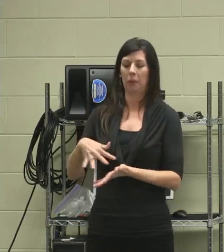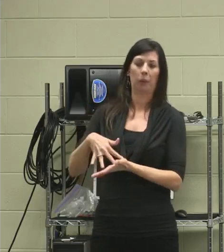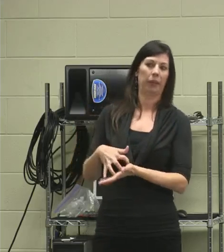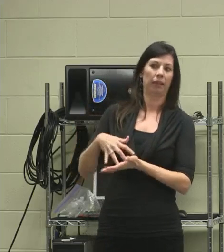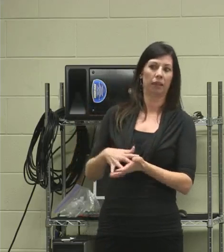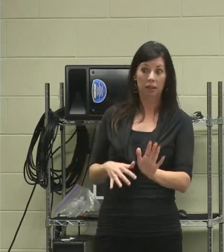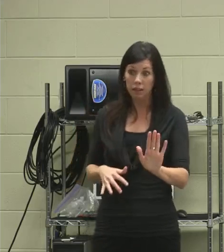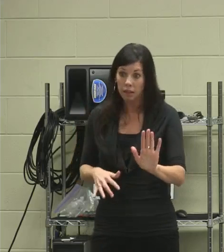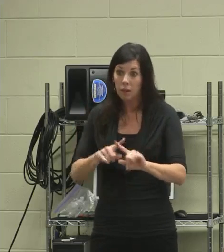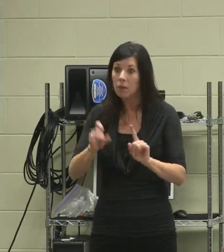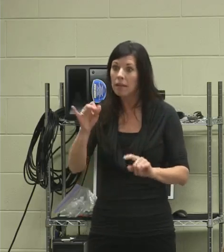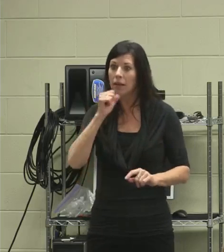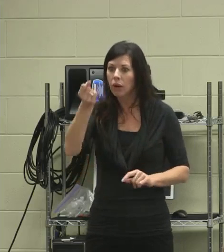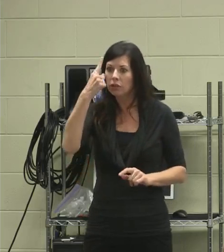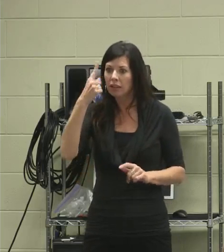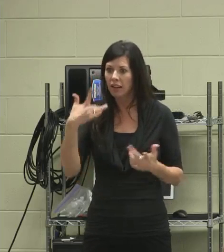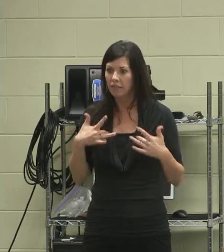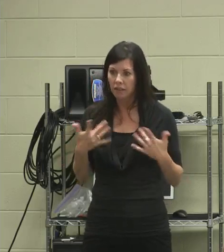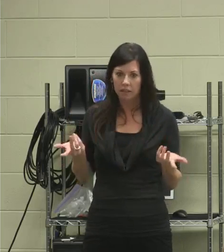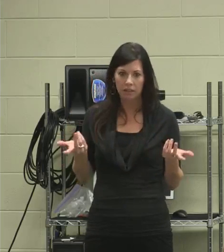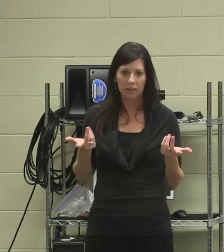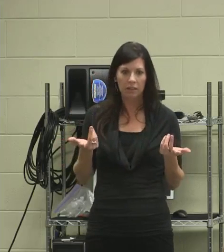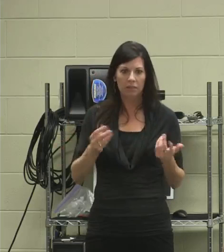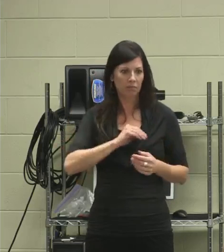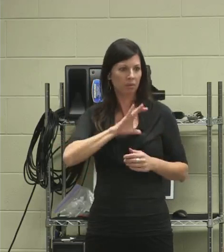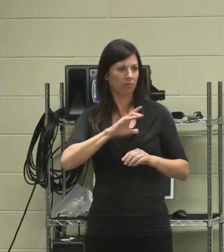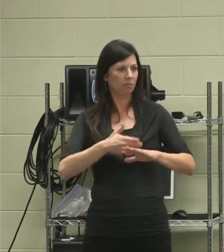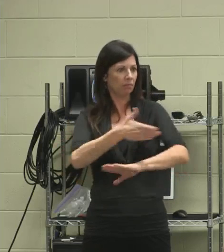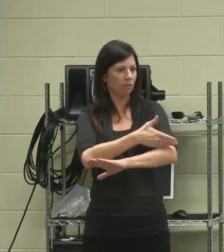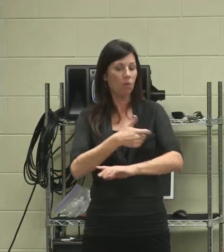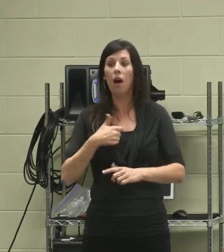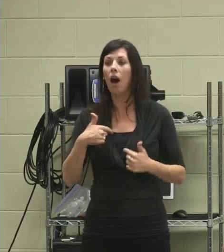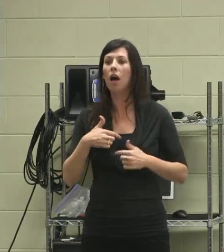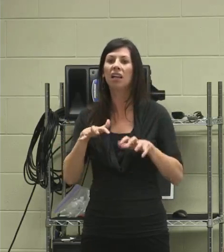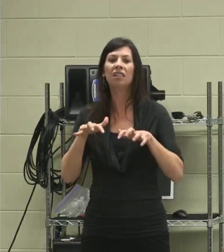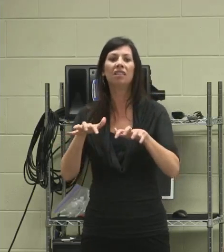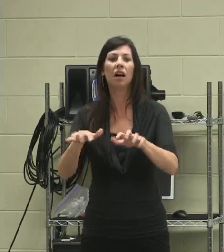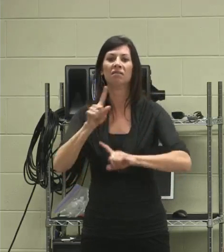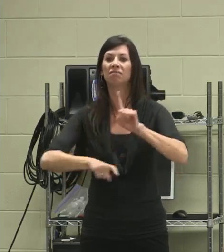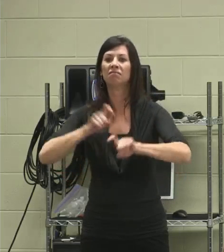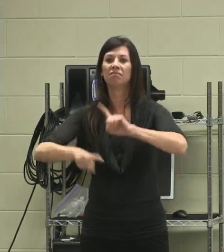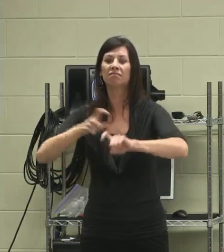if I don't understand, how do I feel really any better. I ask tons of questions. I still ask tons of questions.